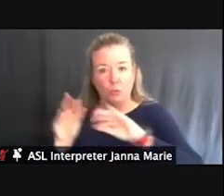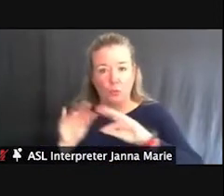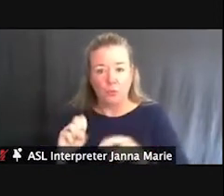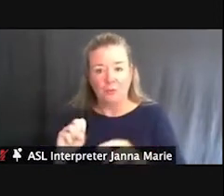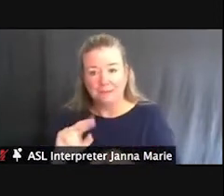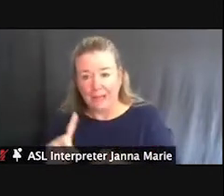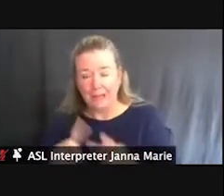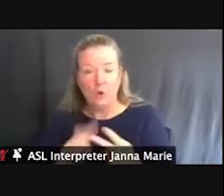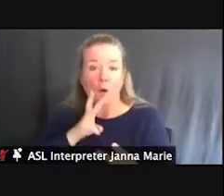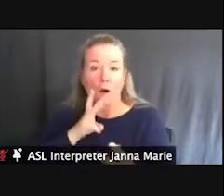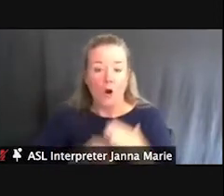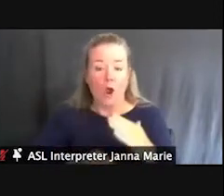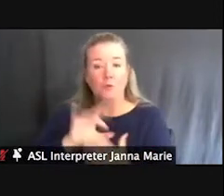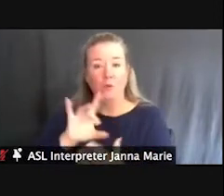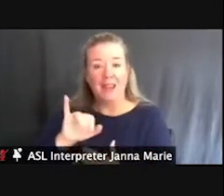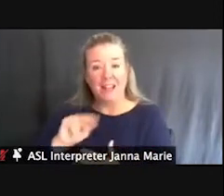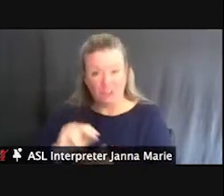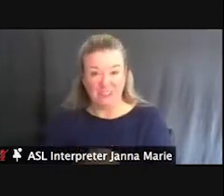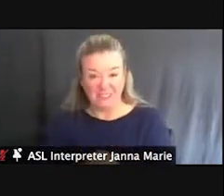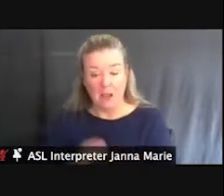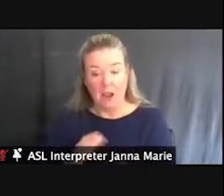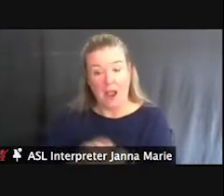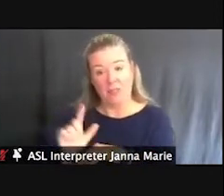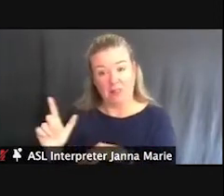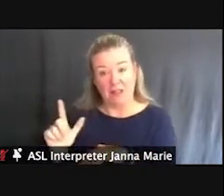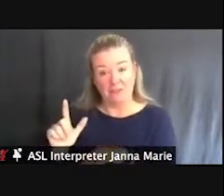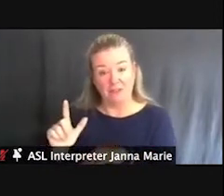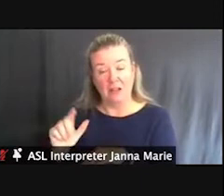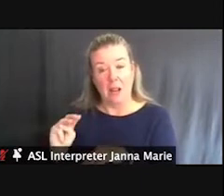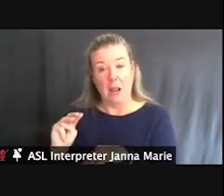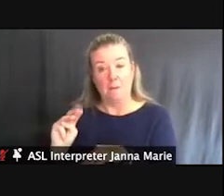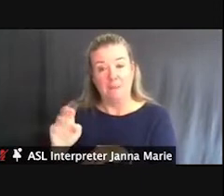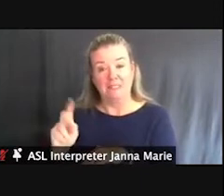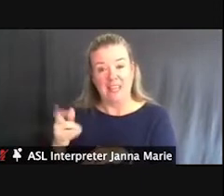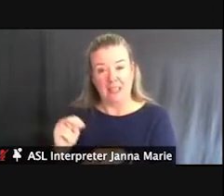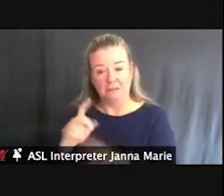The pictures here, on the left, is on the beach at Muskegon State Park an individual is enjoying that experience.